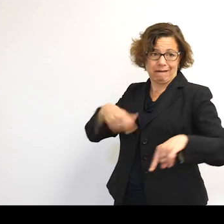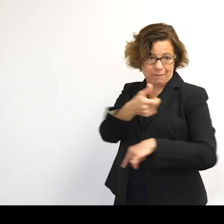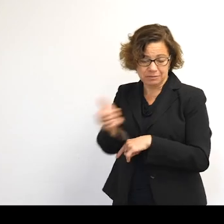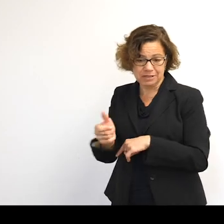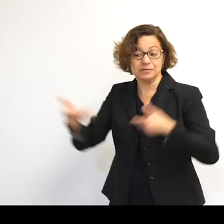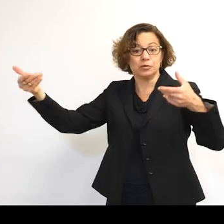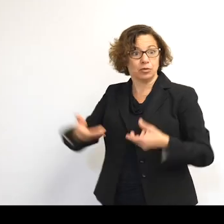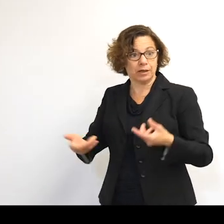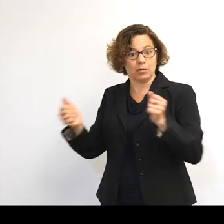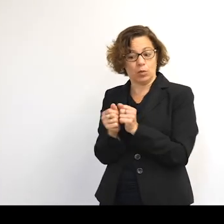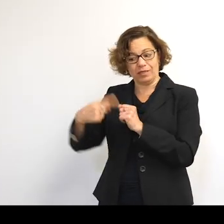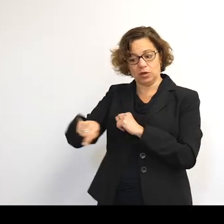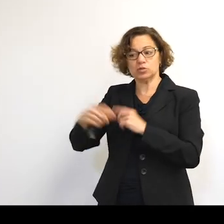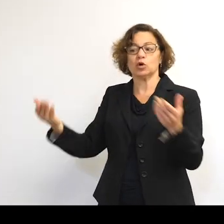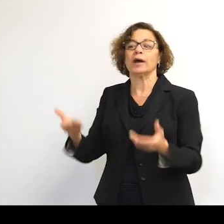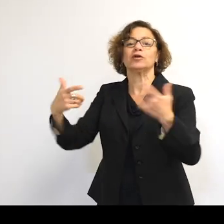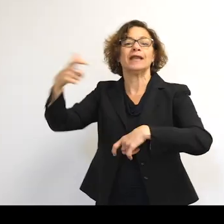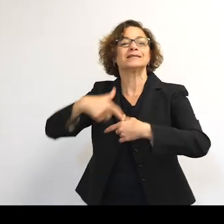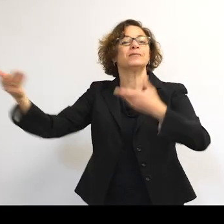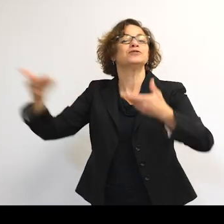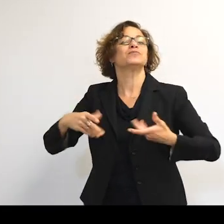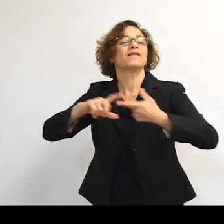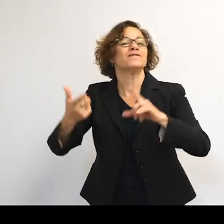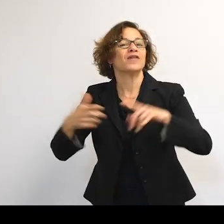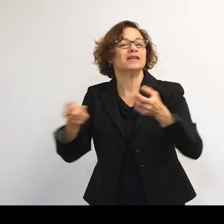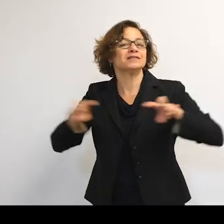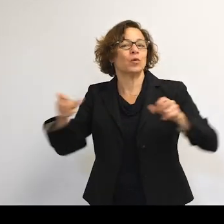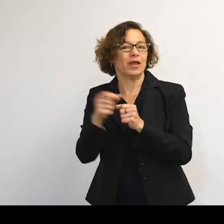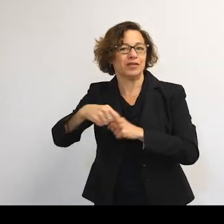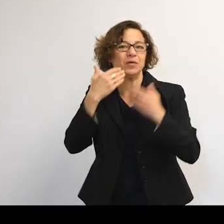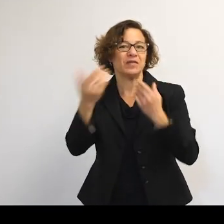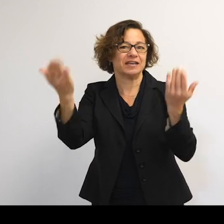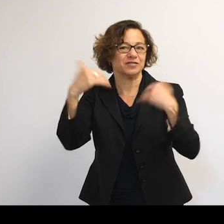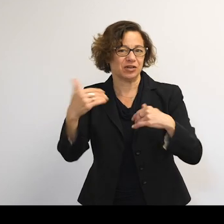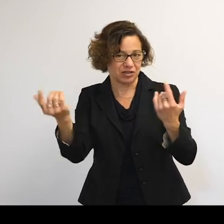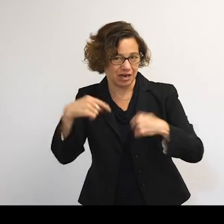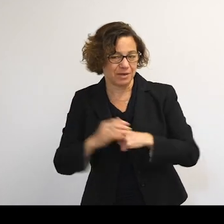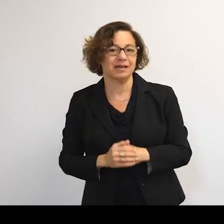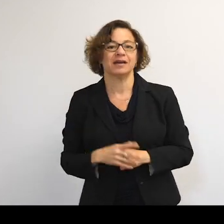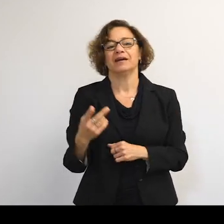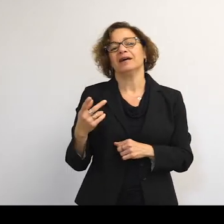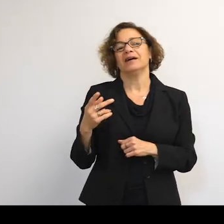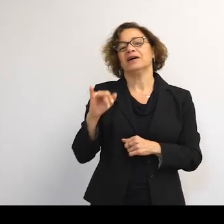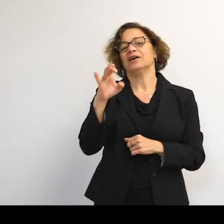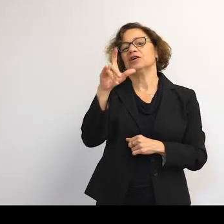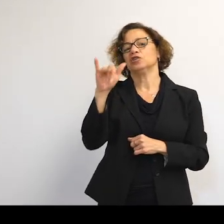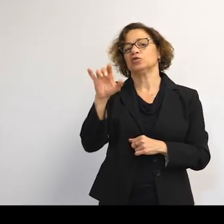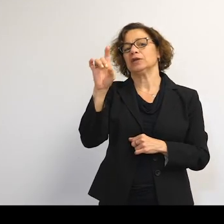is to bring them along. So I encourage you next time to bring somebody with you. And thanks for coming tonight. So here is professor Julie Davis. Thank you.